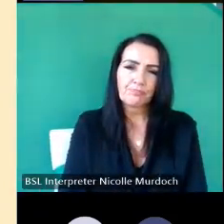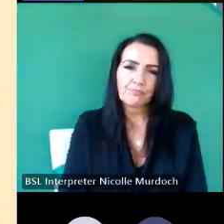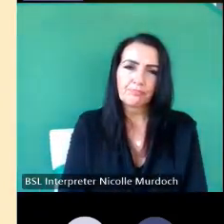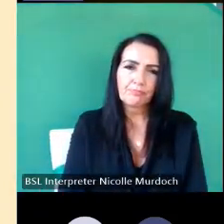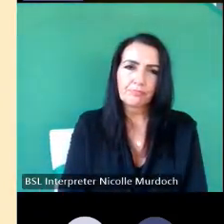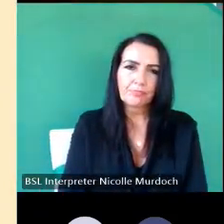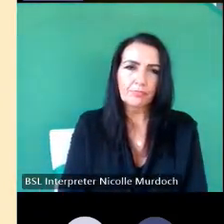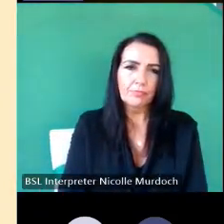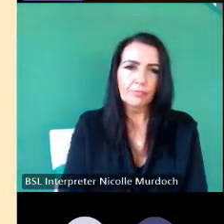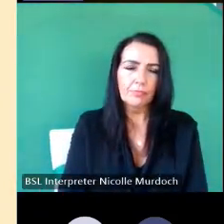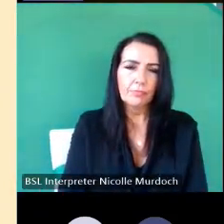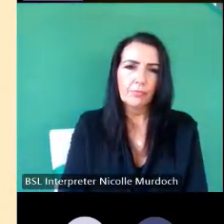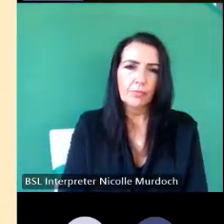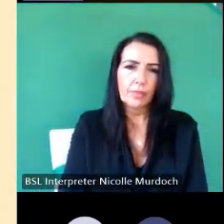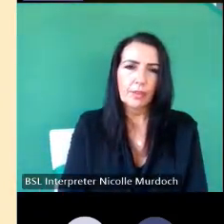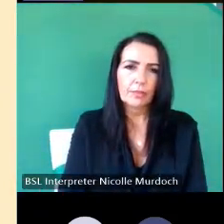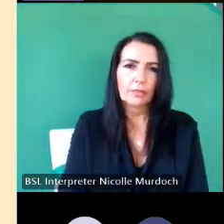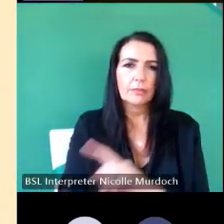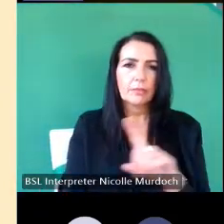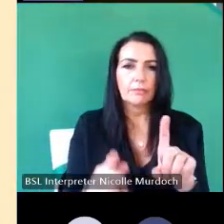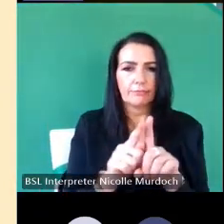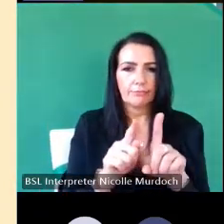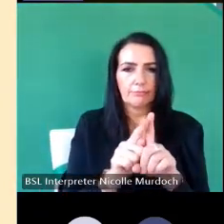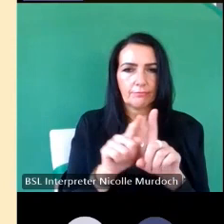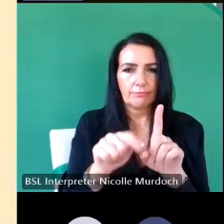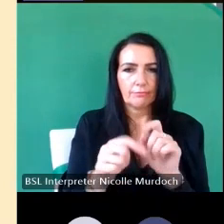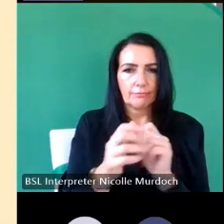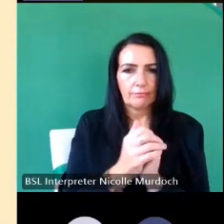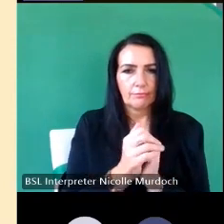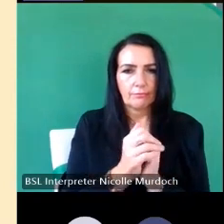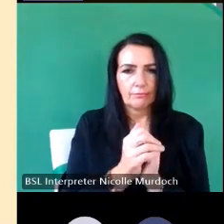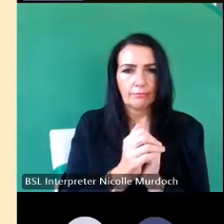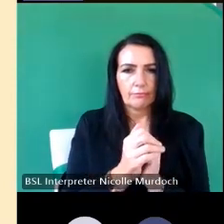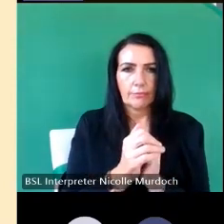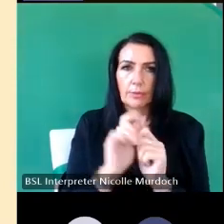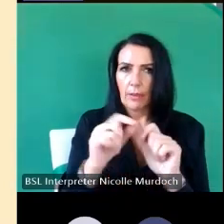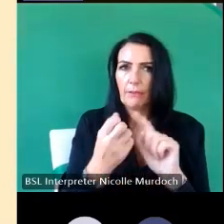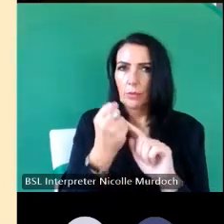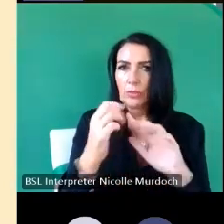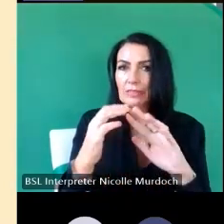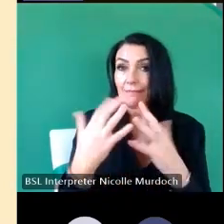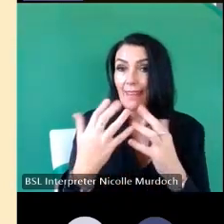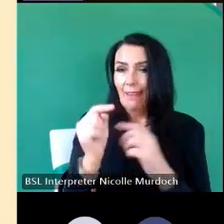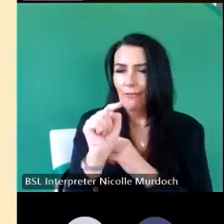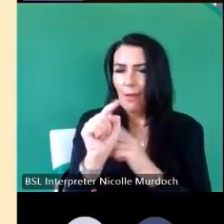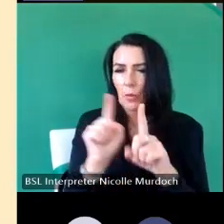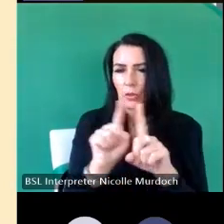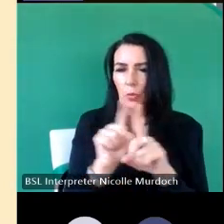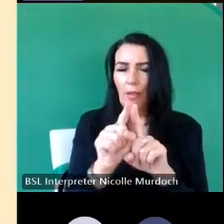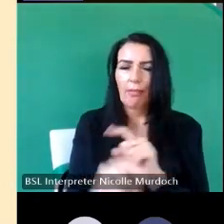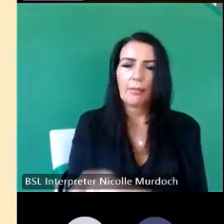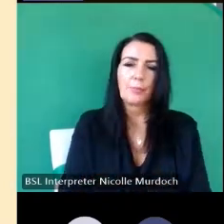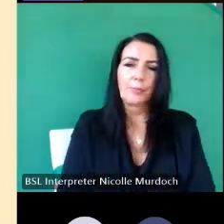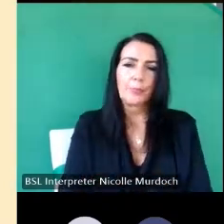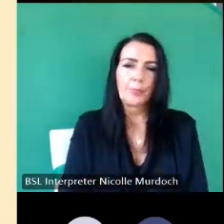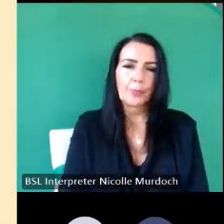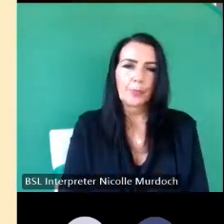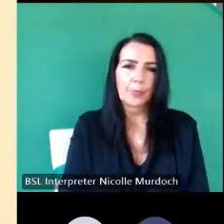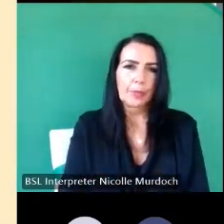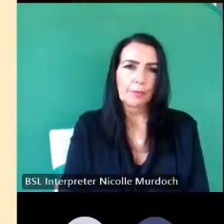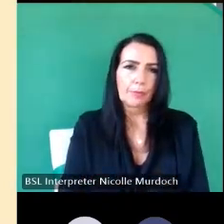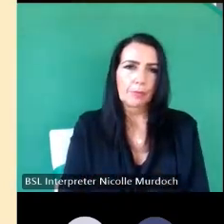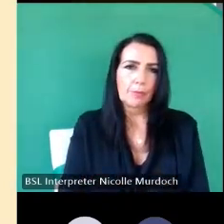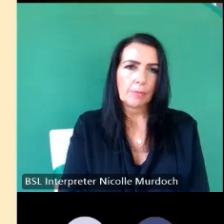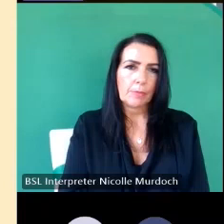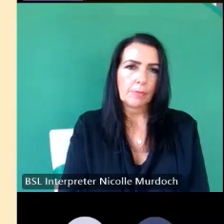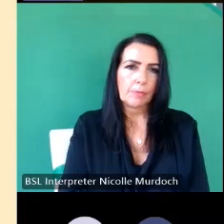um also found at baldw there was 10 occurrences of that there um the next one please go and just